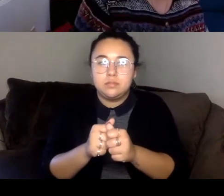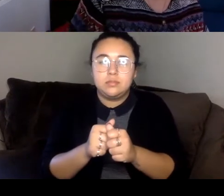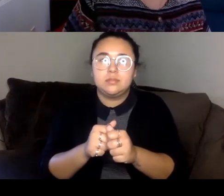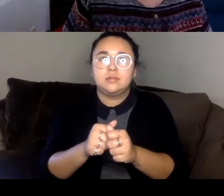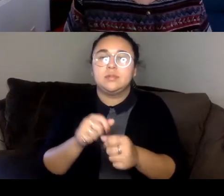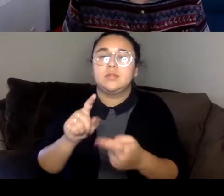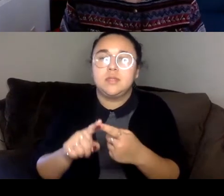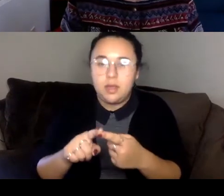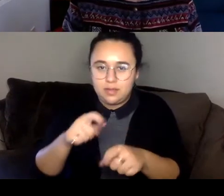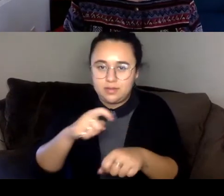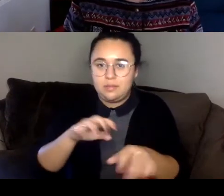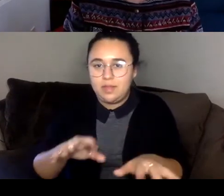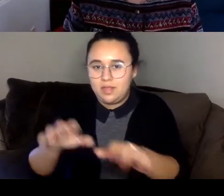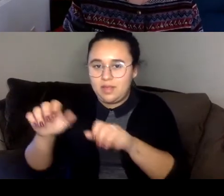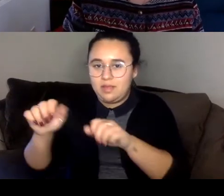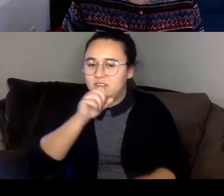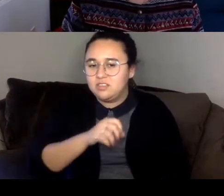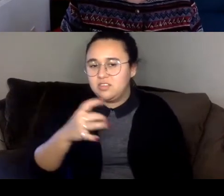which was when I was 18.